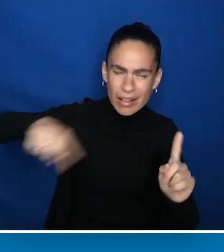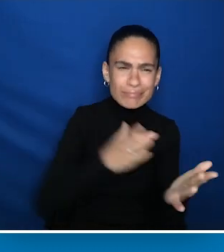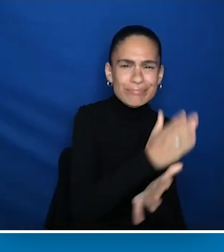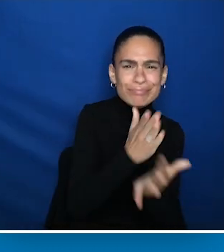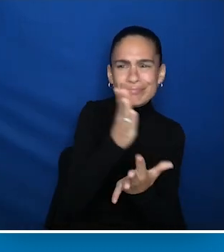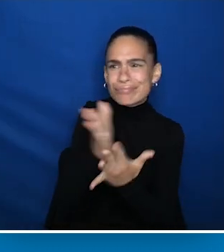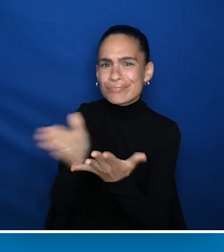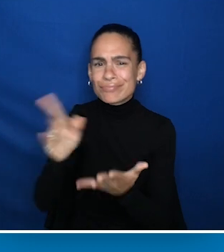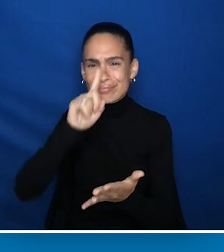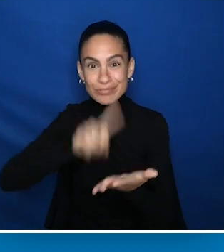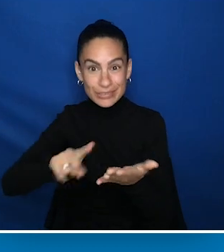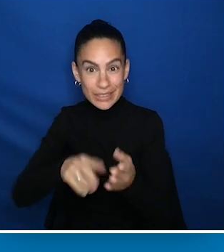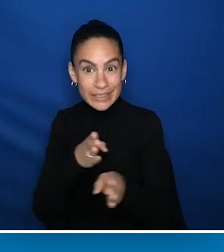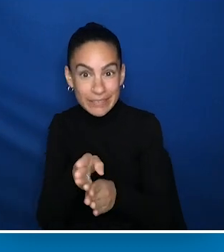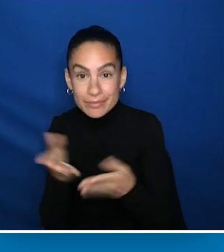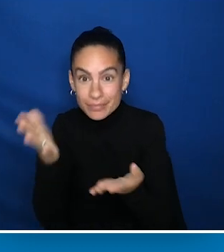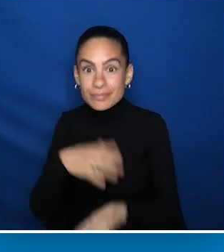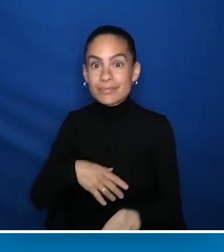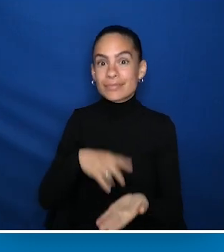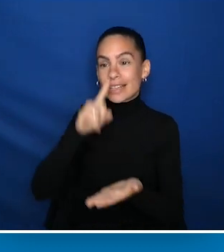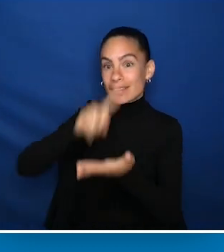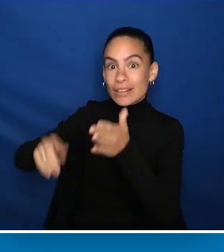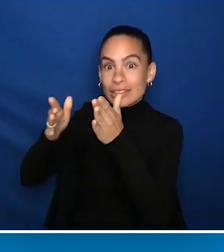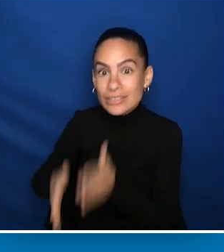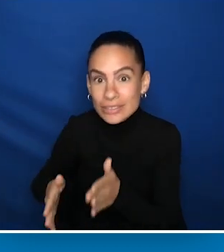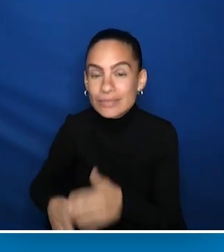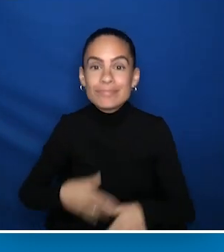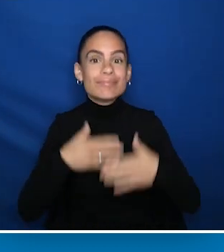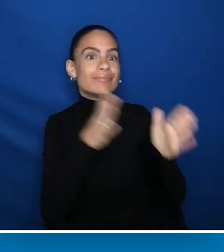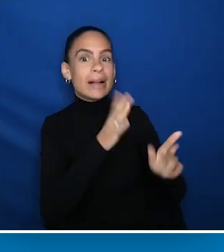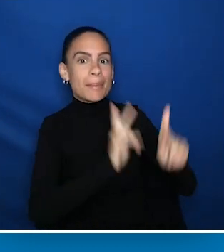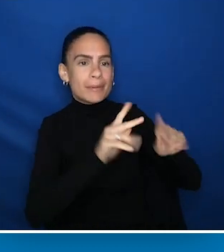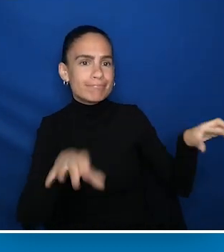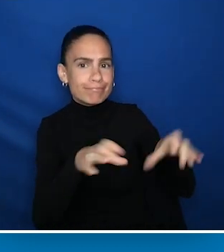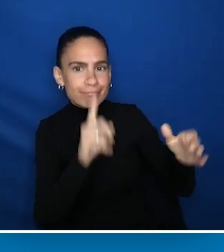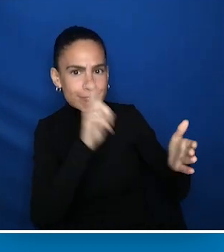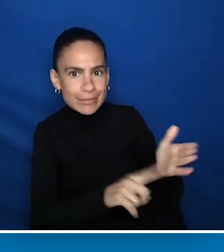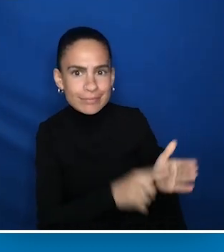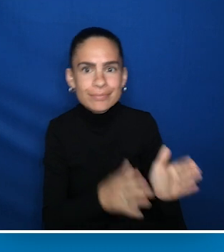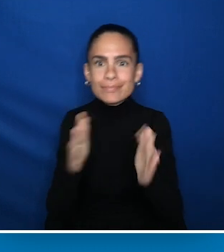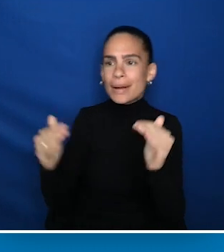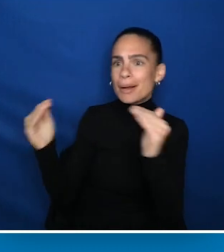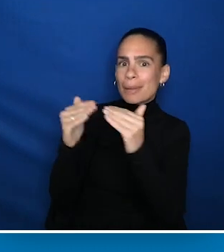From investigators, to people doing the research, to peer reviewers, the people deciding who gets funding, to the project officers,